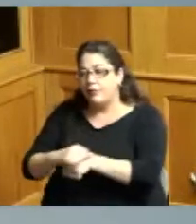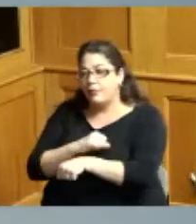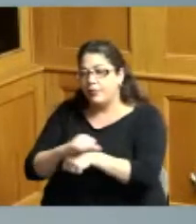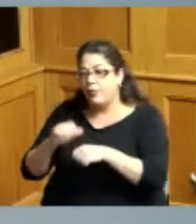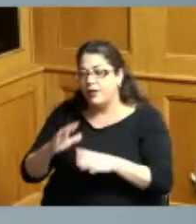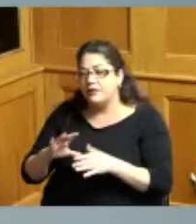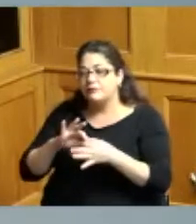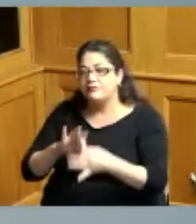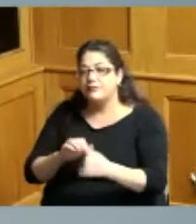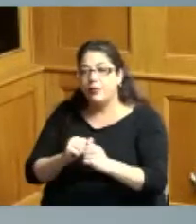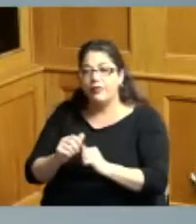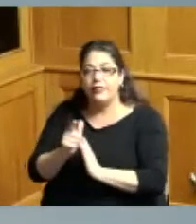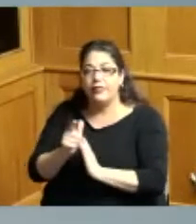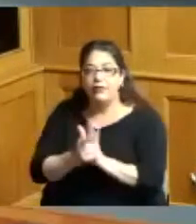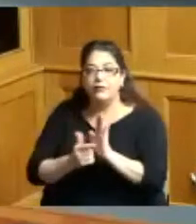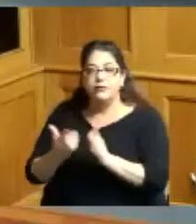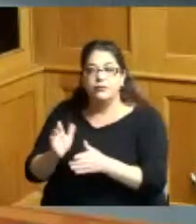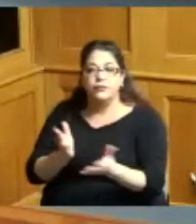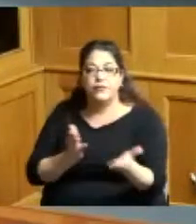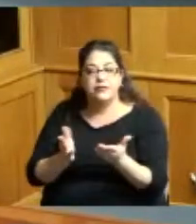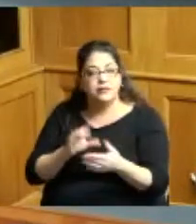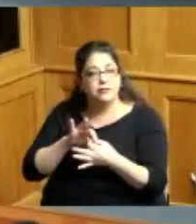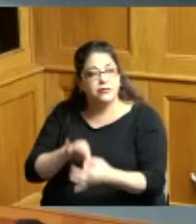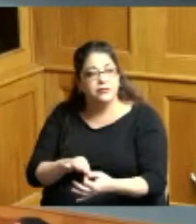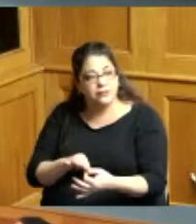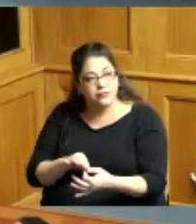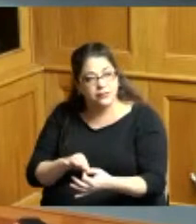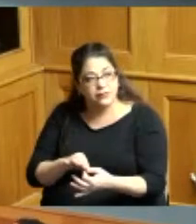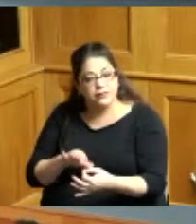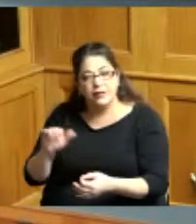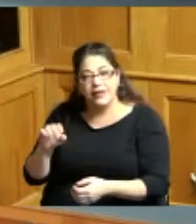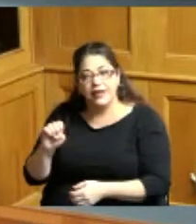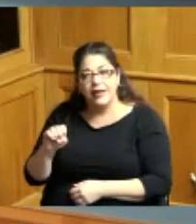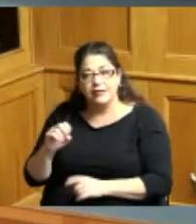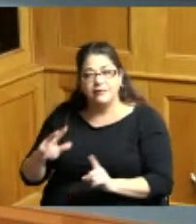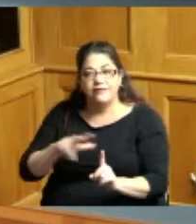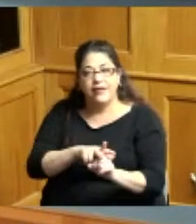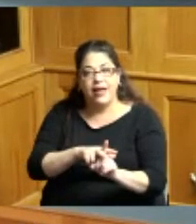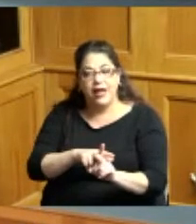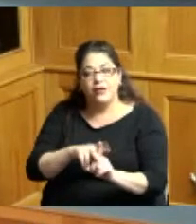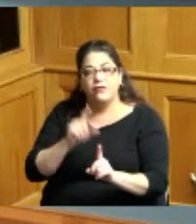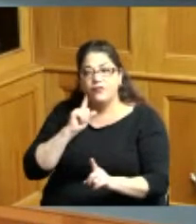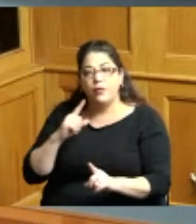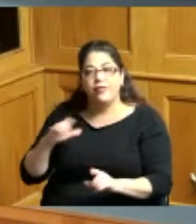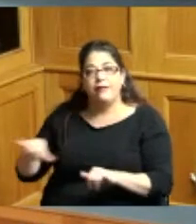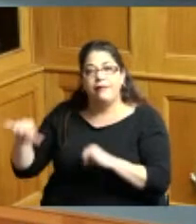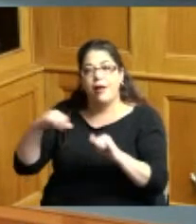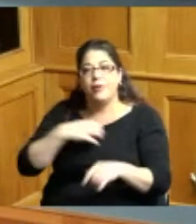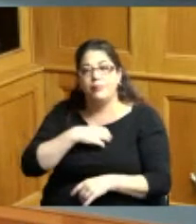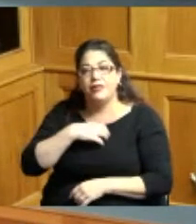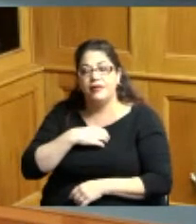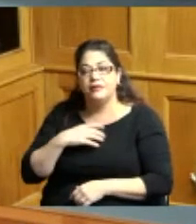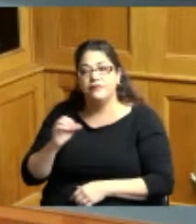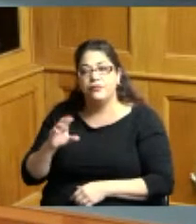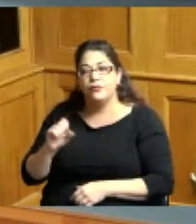legal services related to a case filed in Common Pleas court Tracy Hunter against the Board of